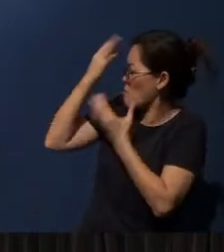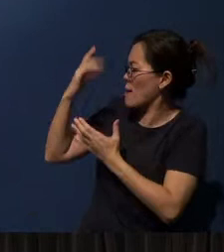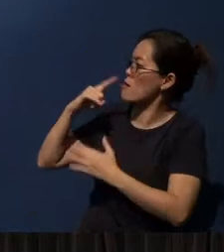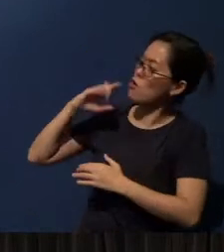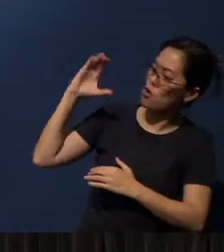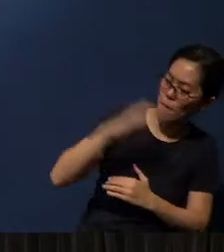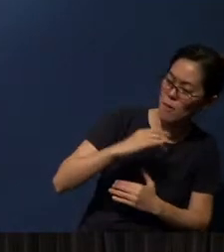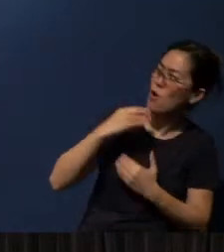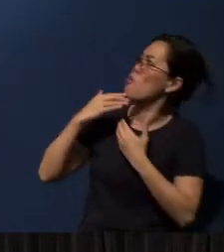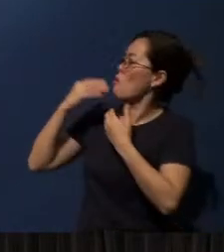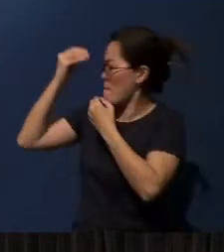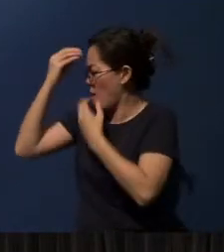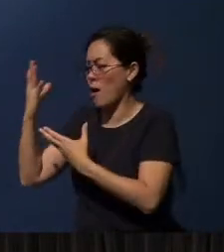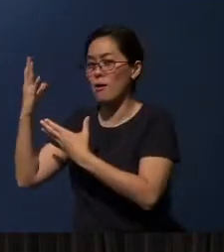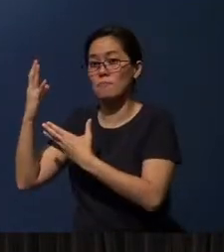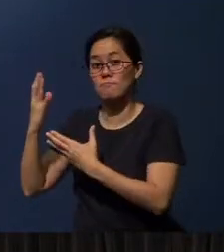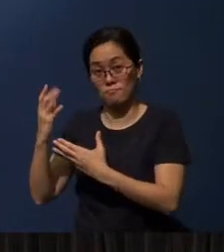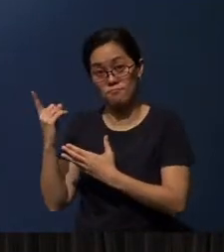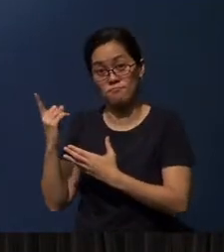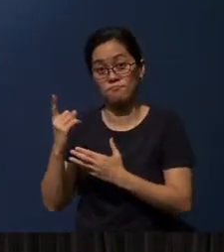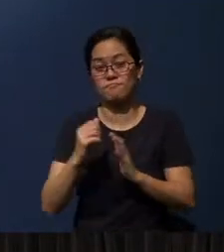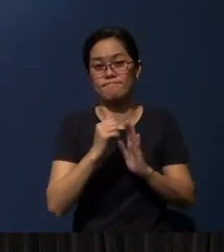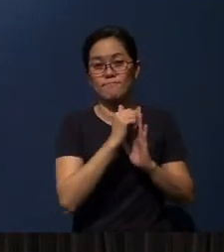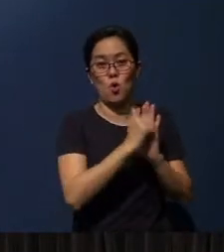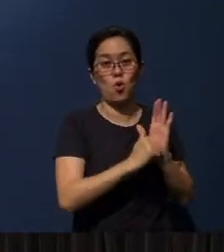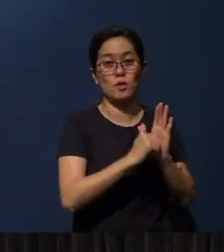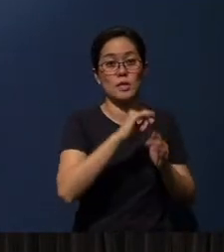And that's exactly what the author of the book of James says.